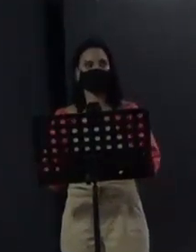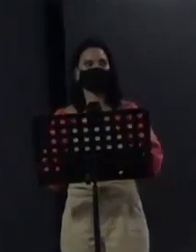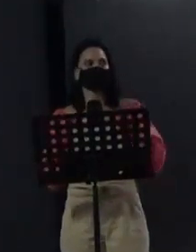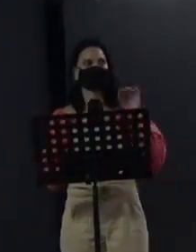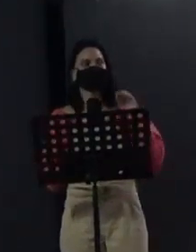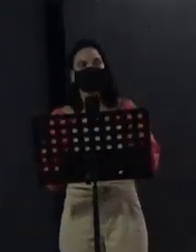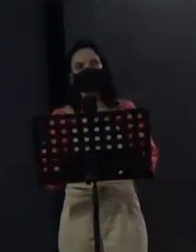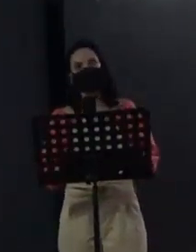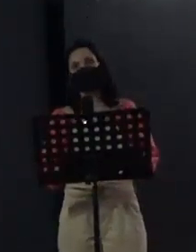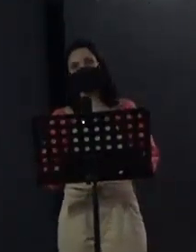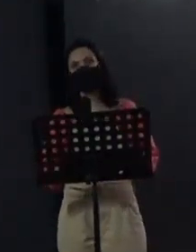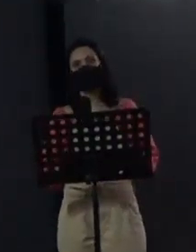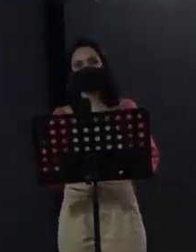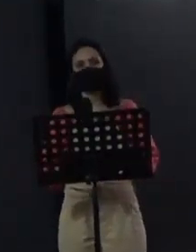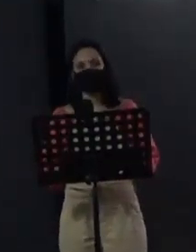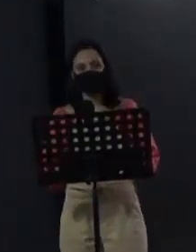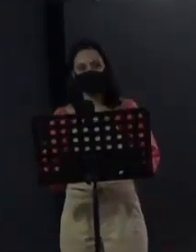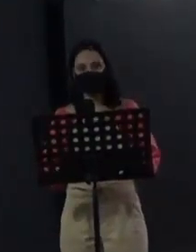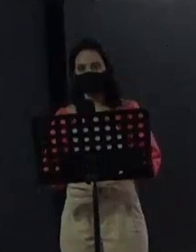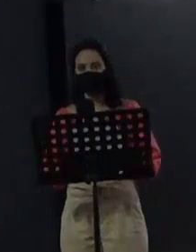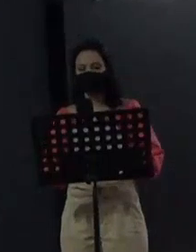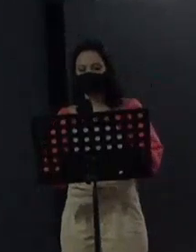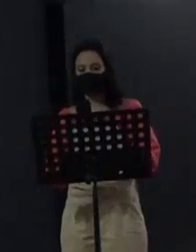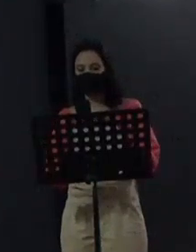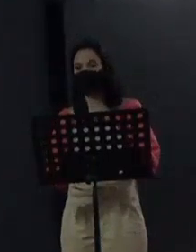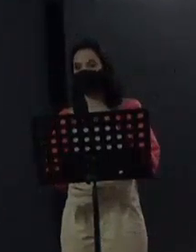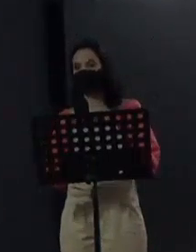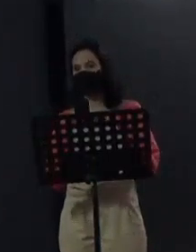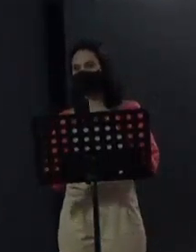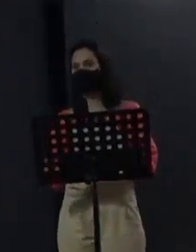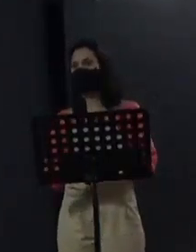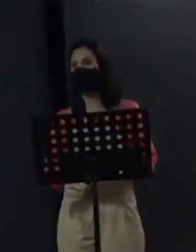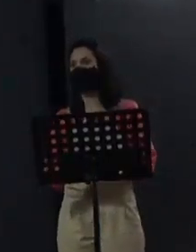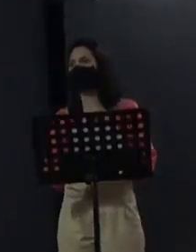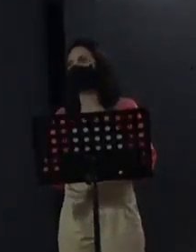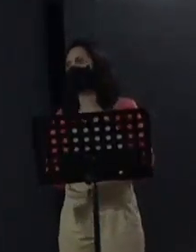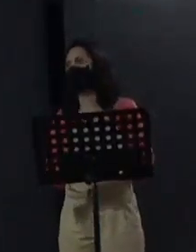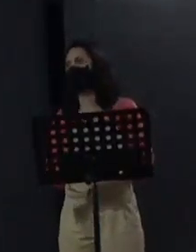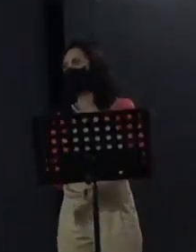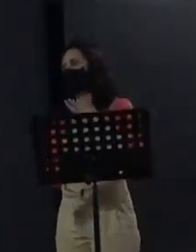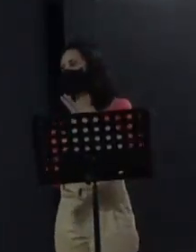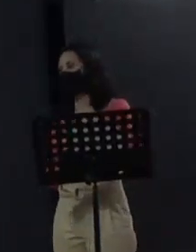women, it is specific for the central canton because the joint program operates in three